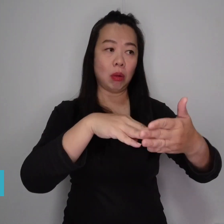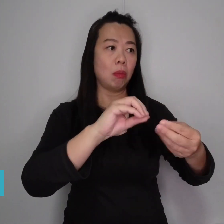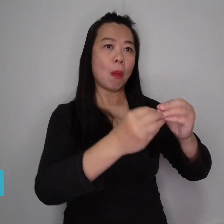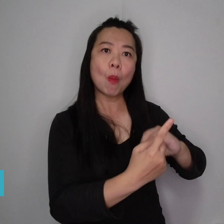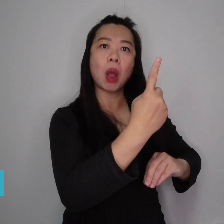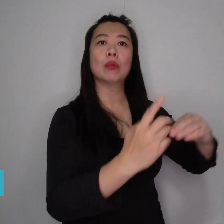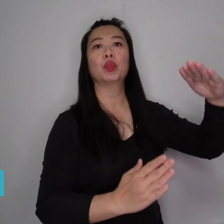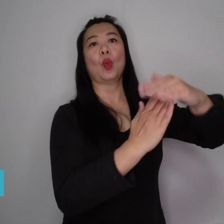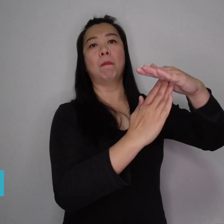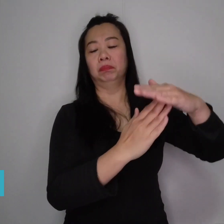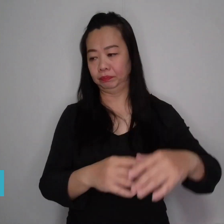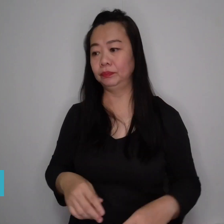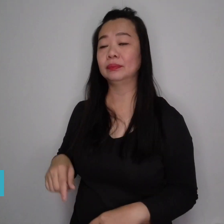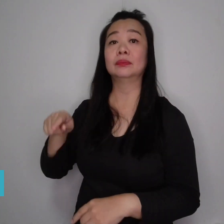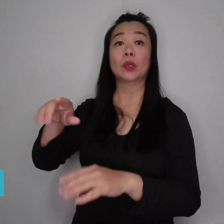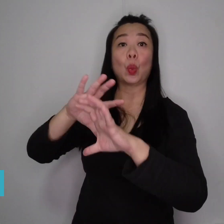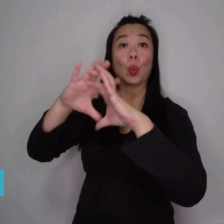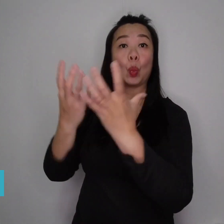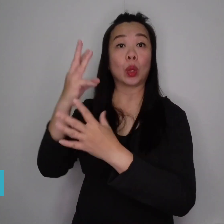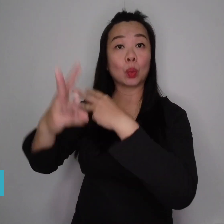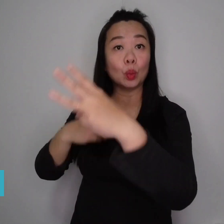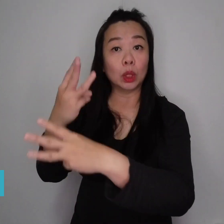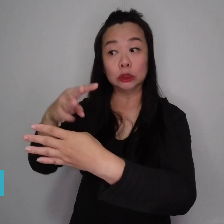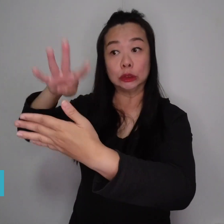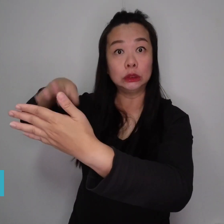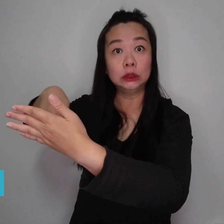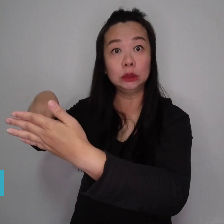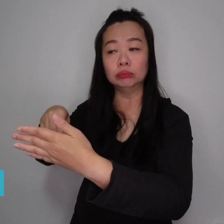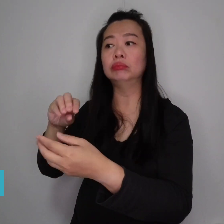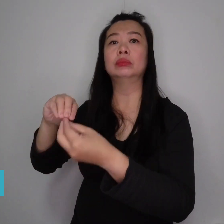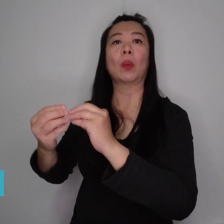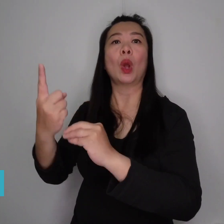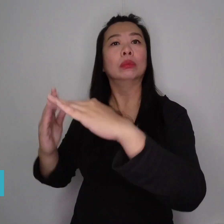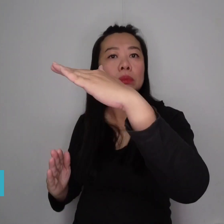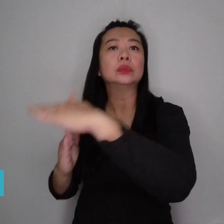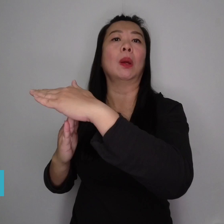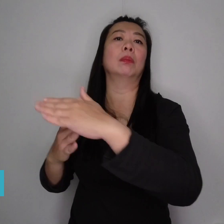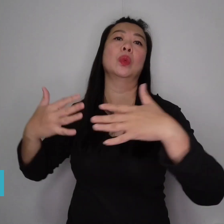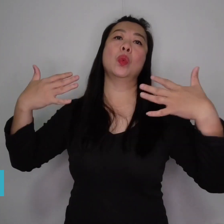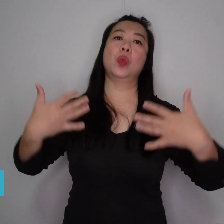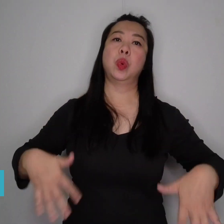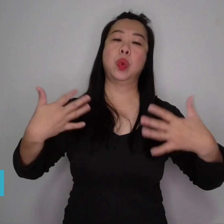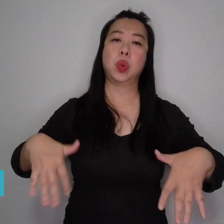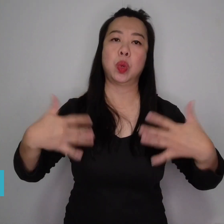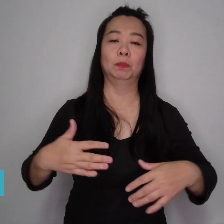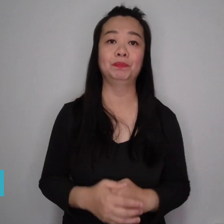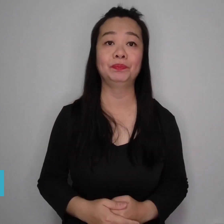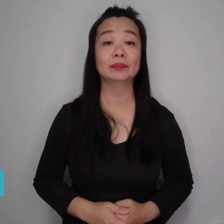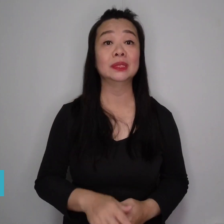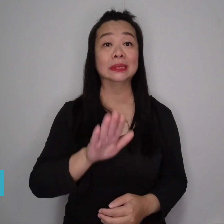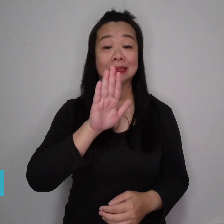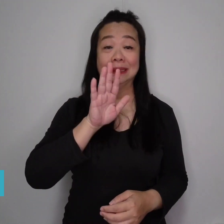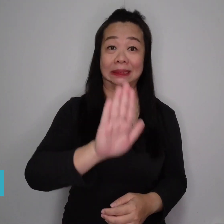in South Korea as well as around the world. The song,